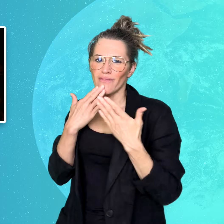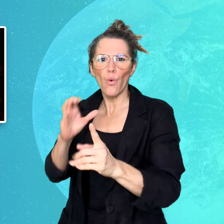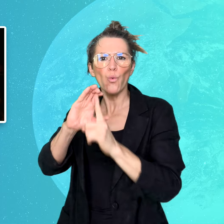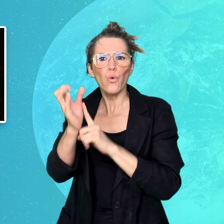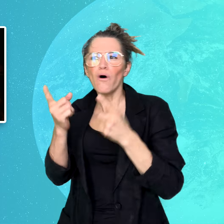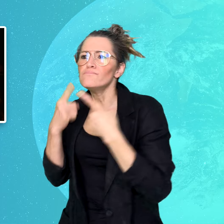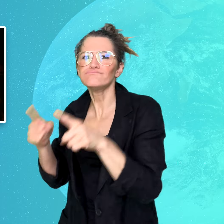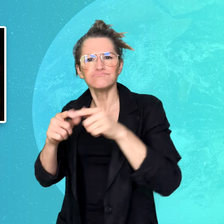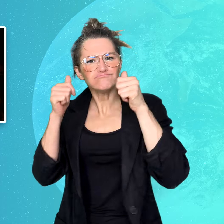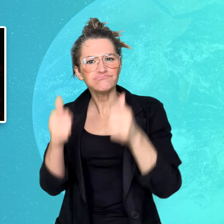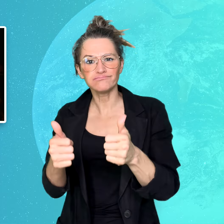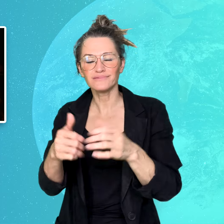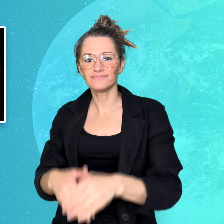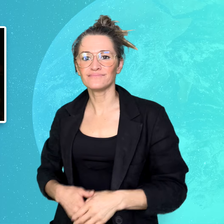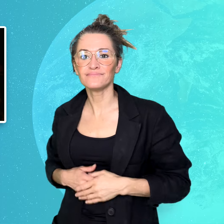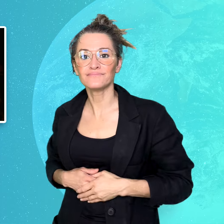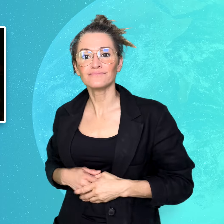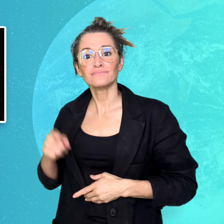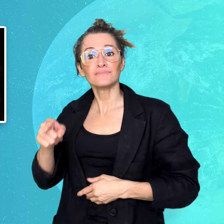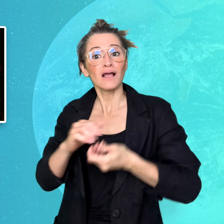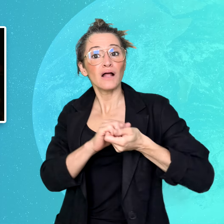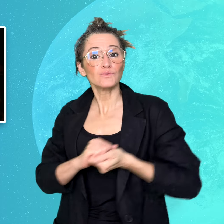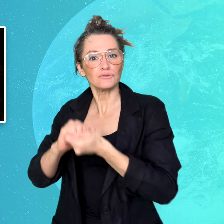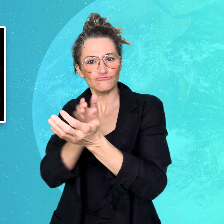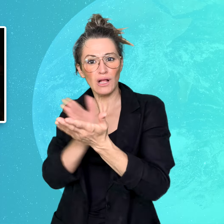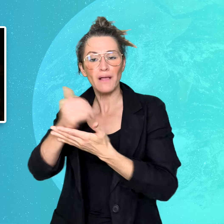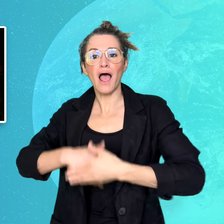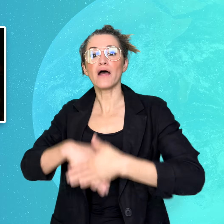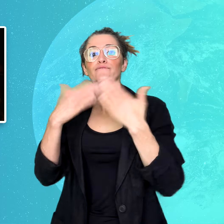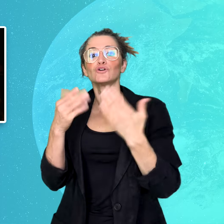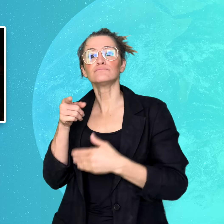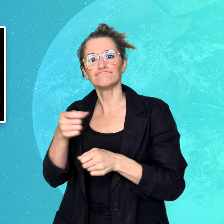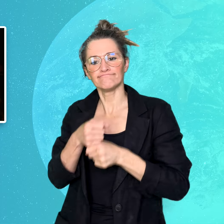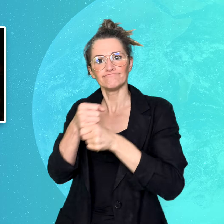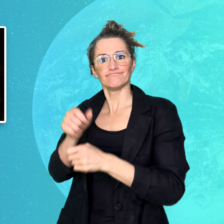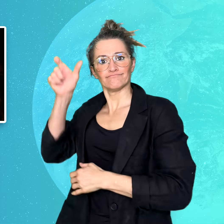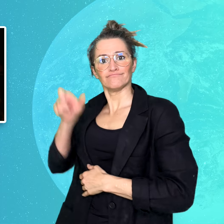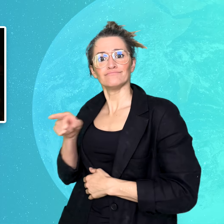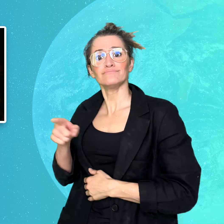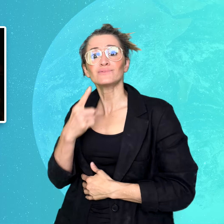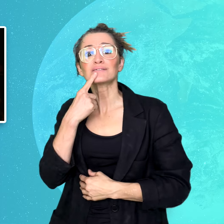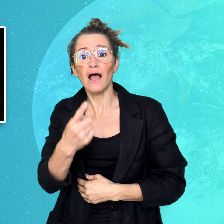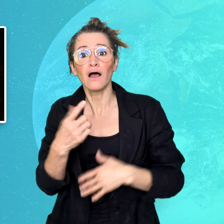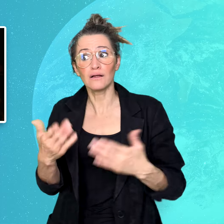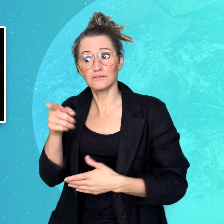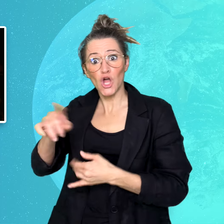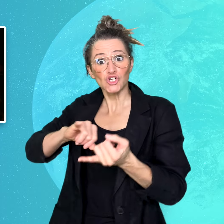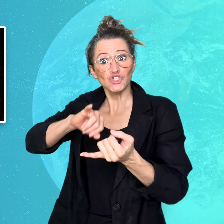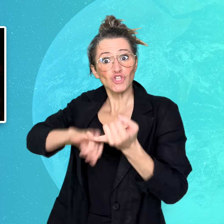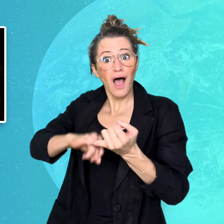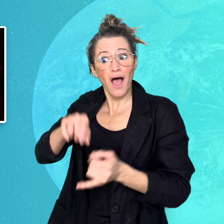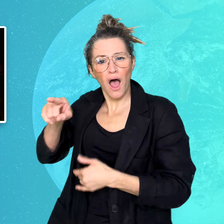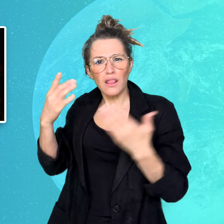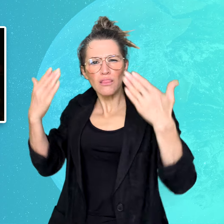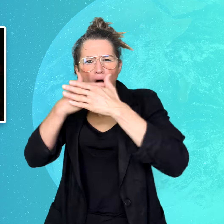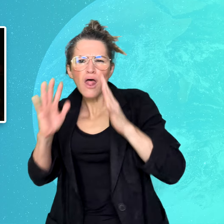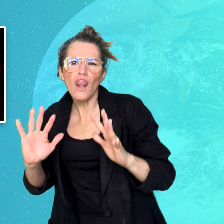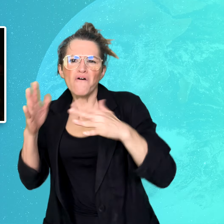from Transparent Afternoon says, “BassBath is